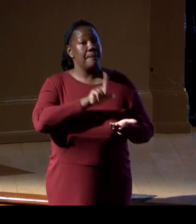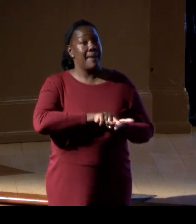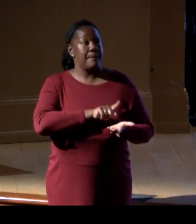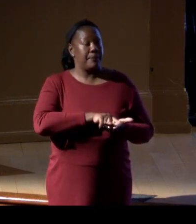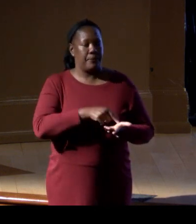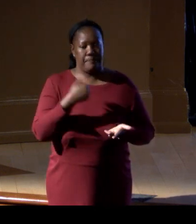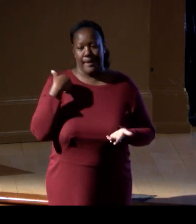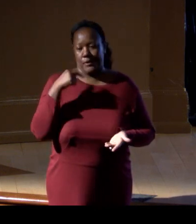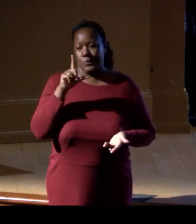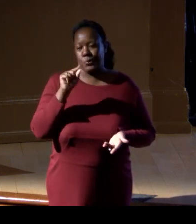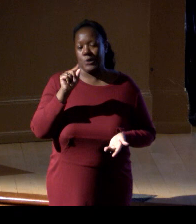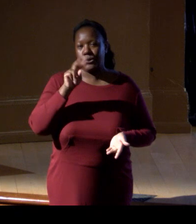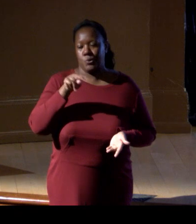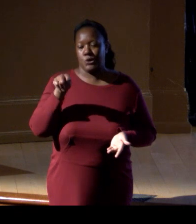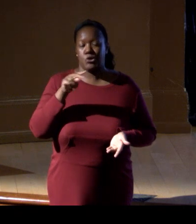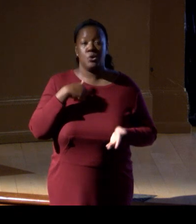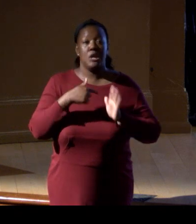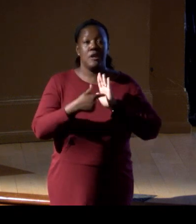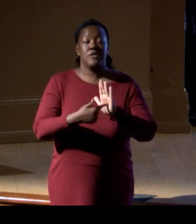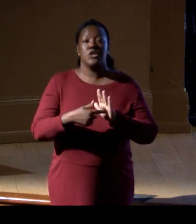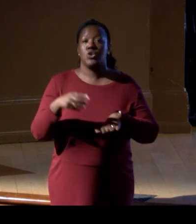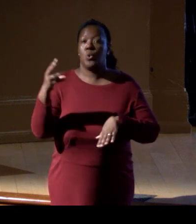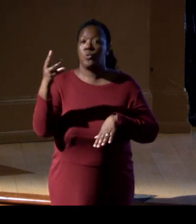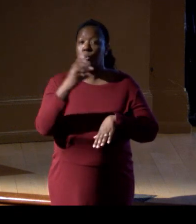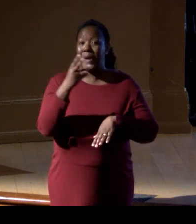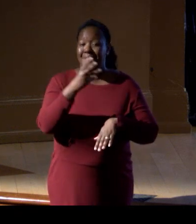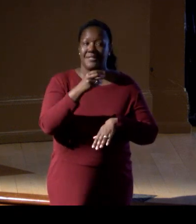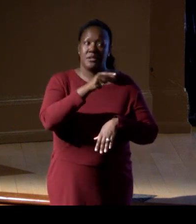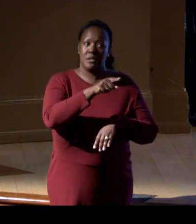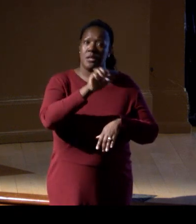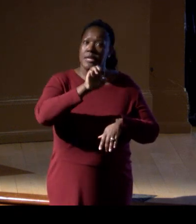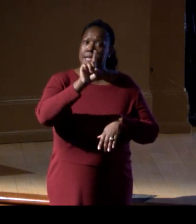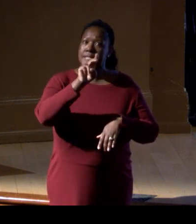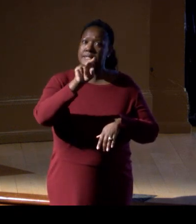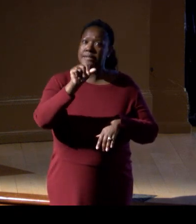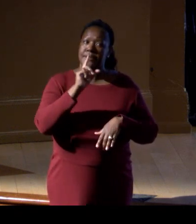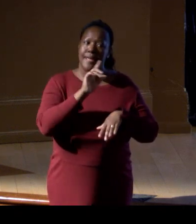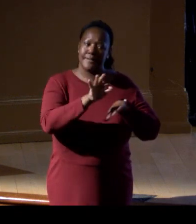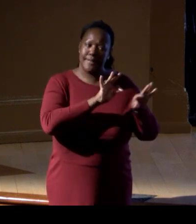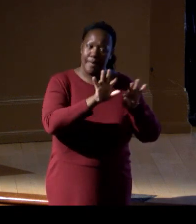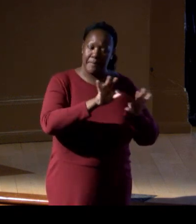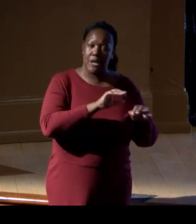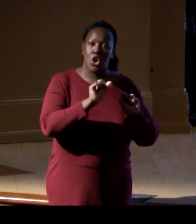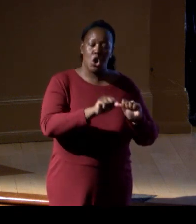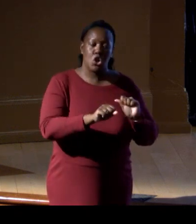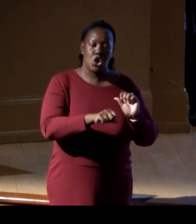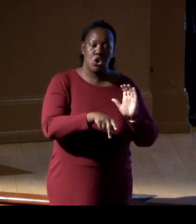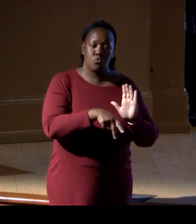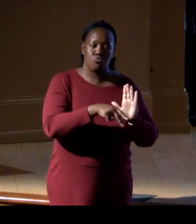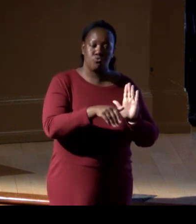that on the West Coast, eDNA sampling was able to replicate our traditional fishery survey practices